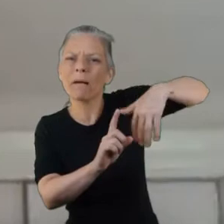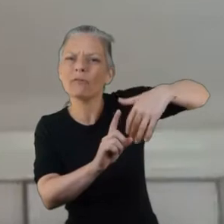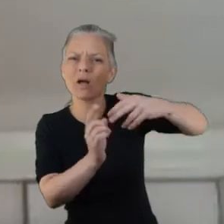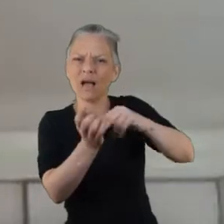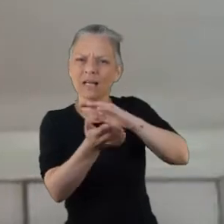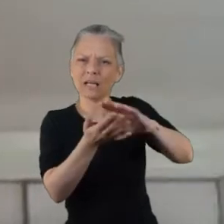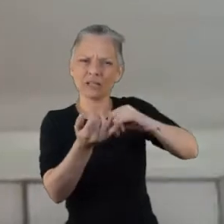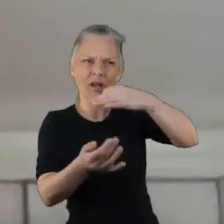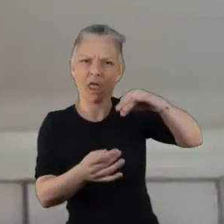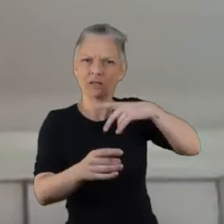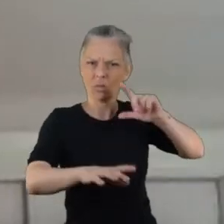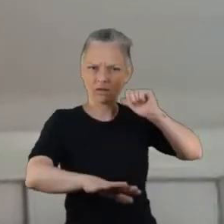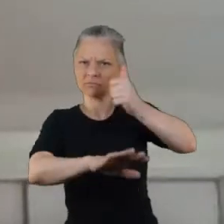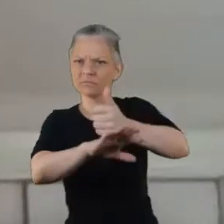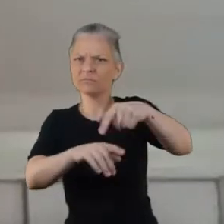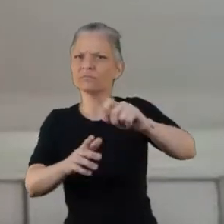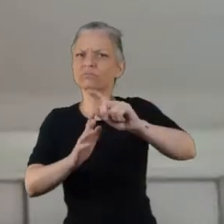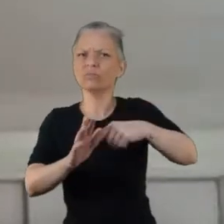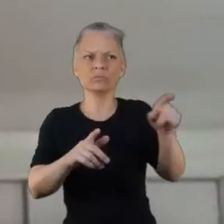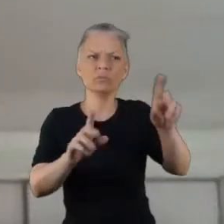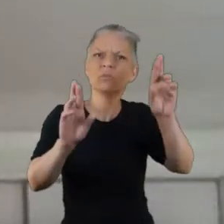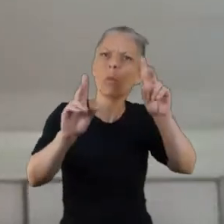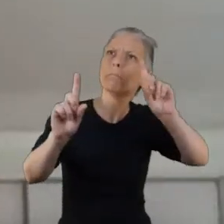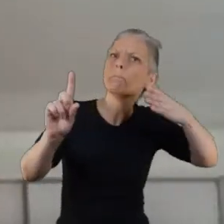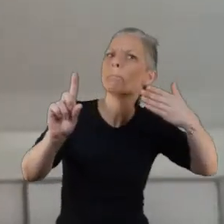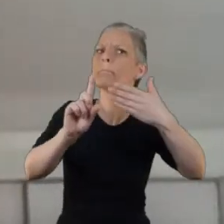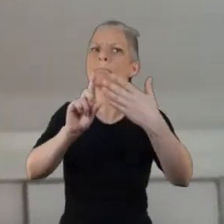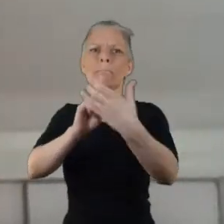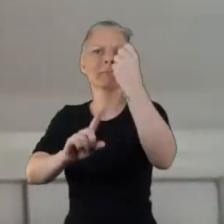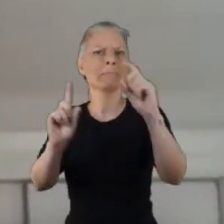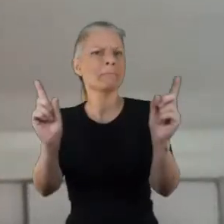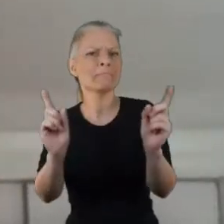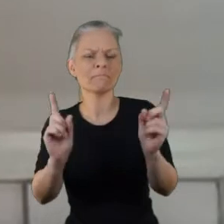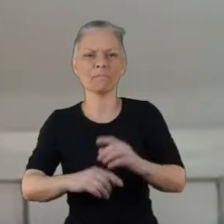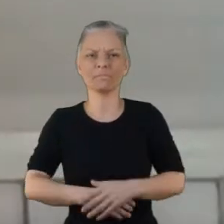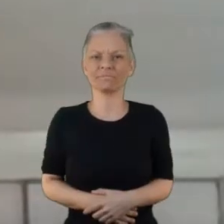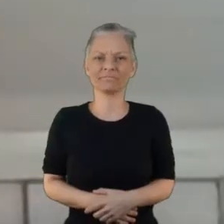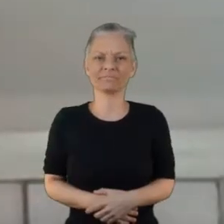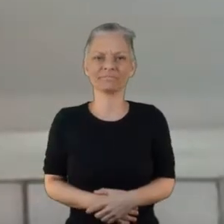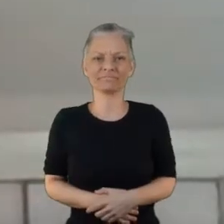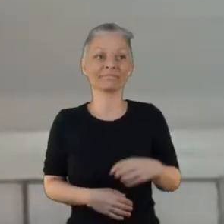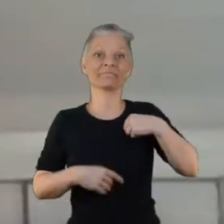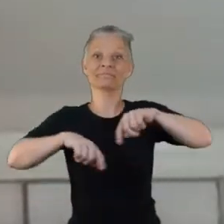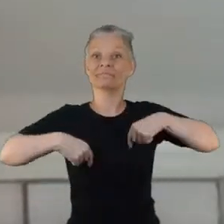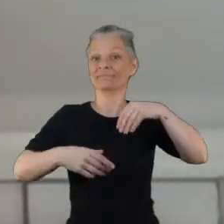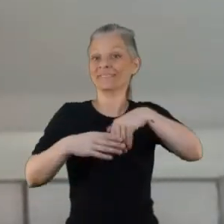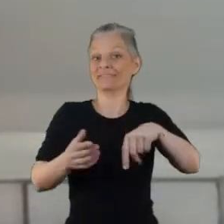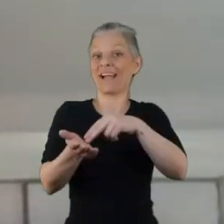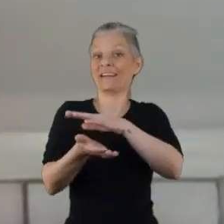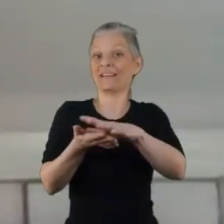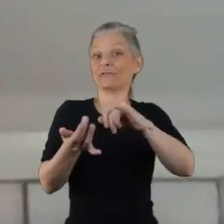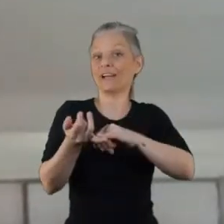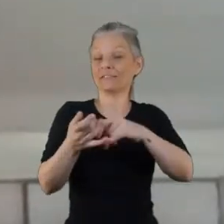So we in NHS Lanarkshire were keen to design a new pathway, if you like for people who